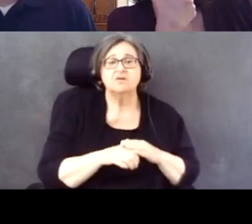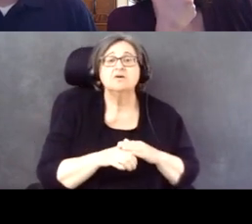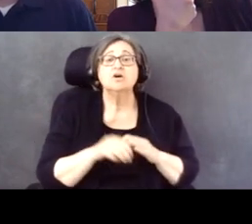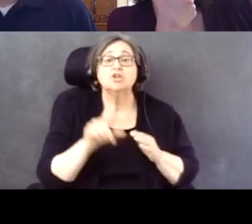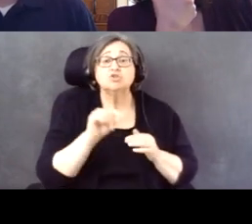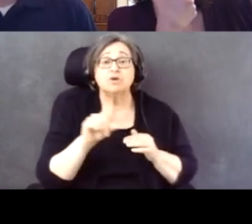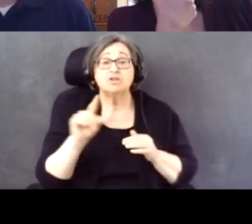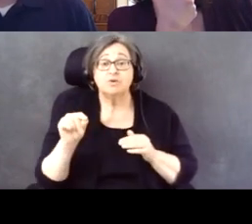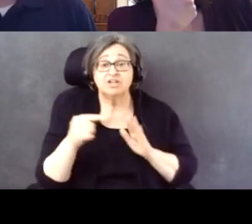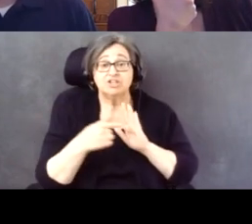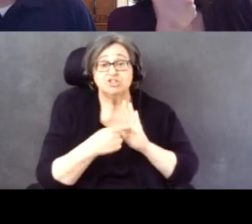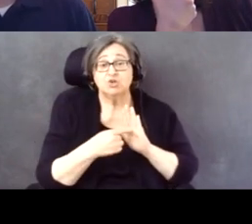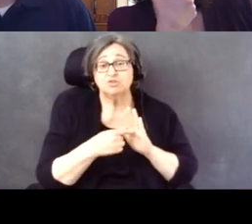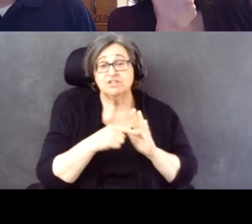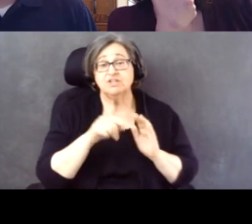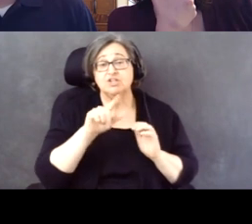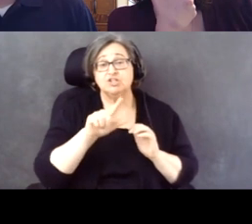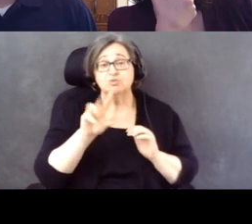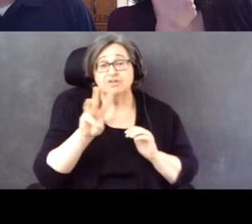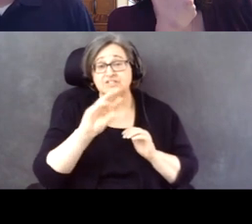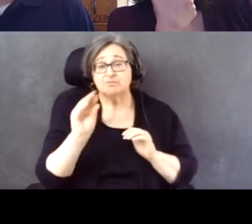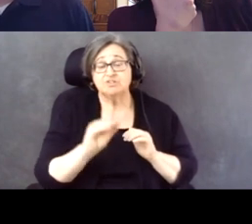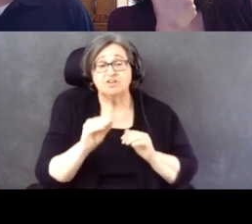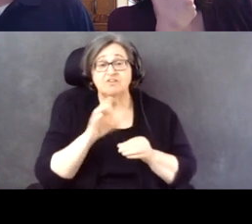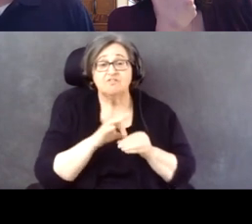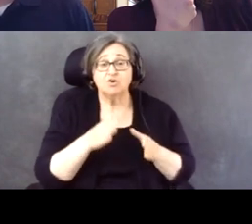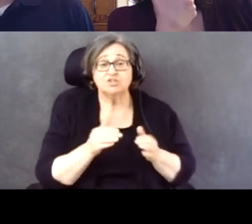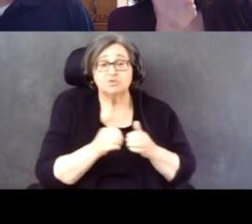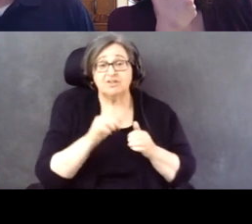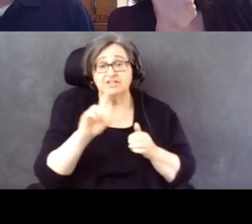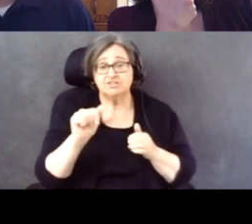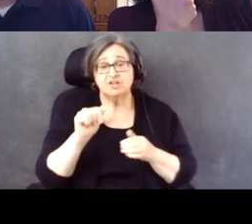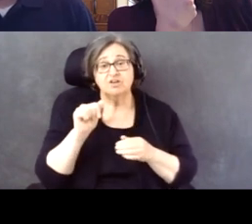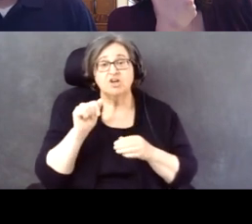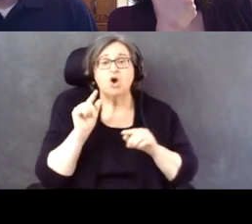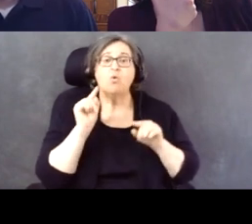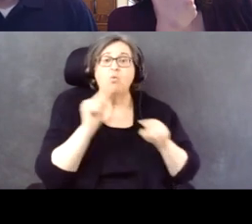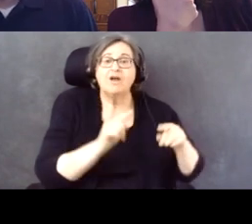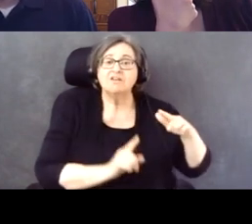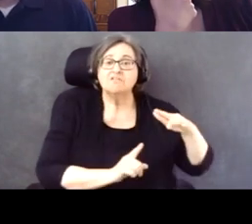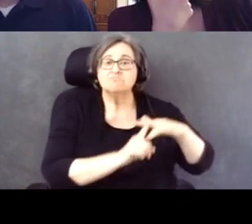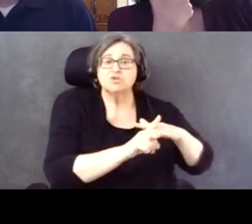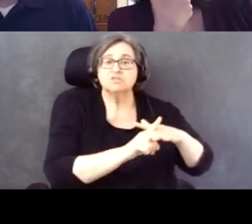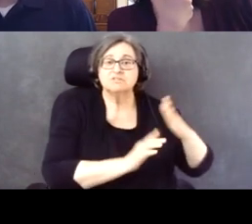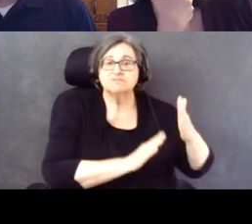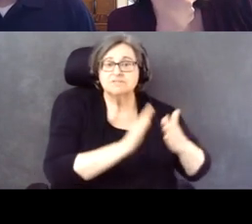26% of voters with disabilities voted at a polling place on Election Day, the traditional